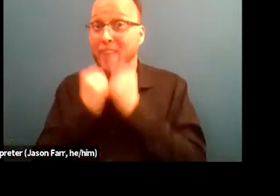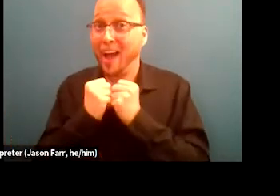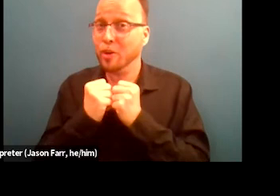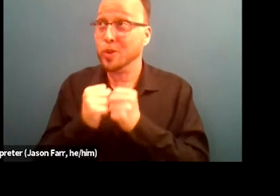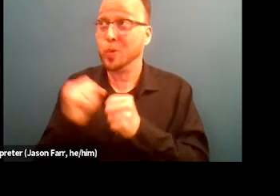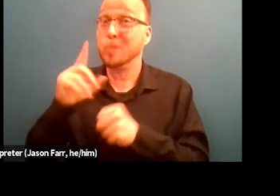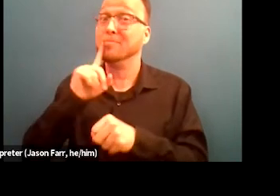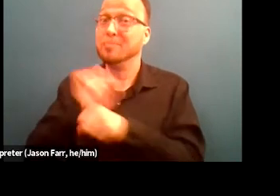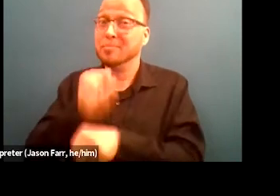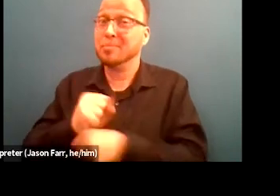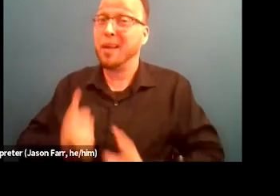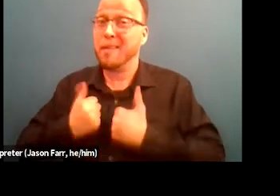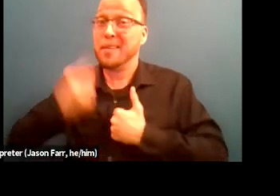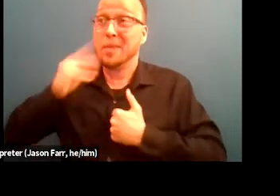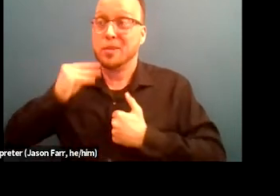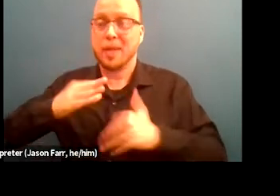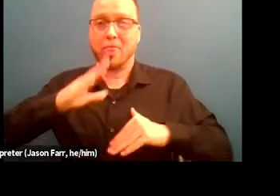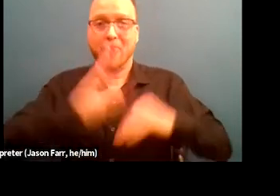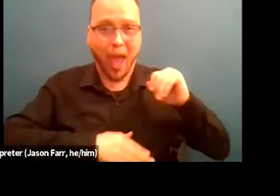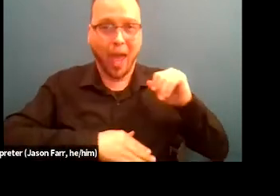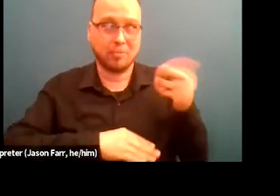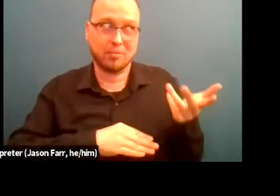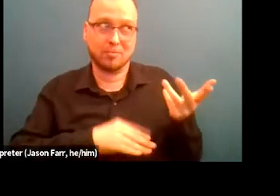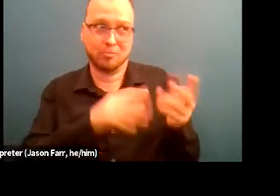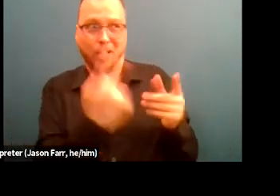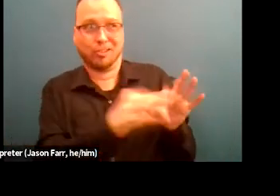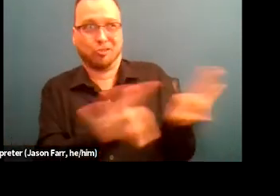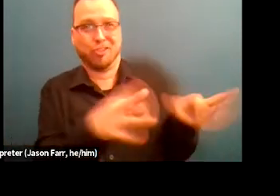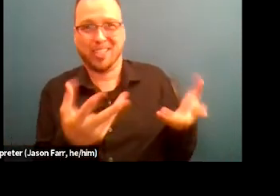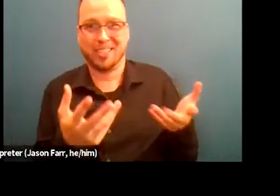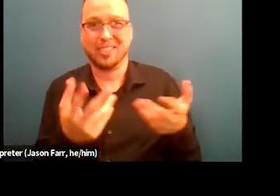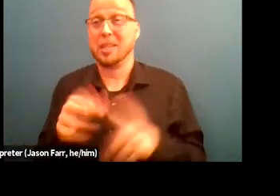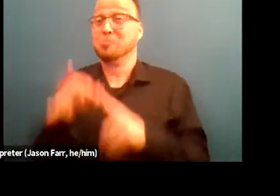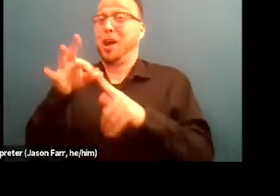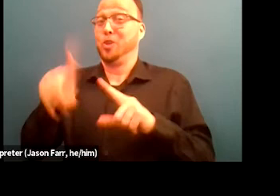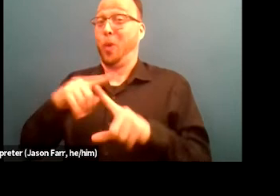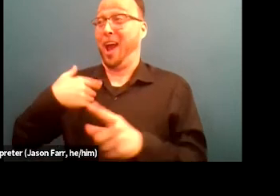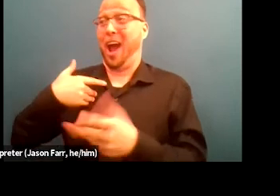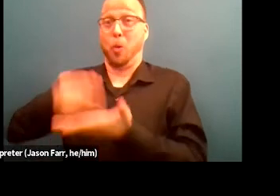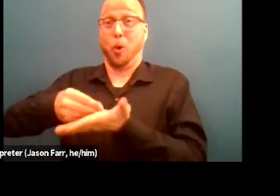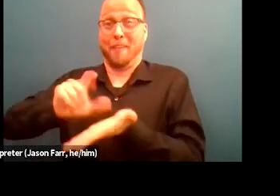particularly where our funders allow that to be a possibility. Sometimes funders do require